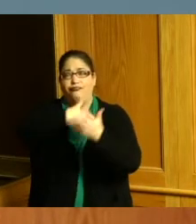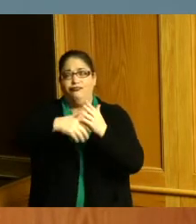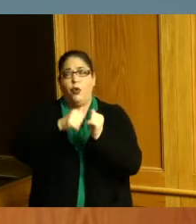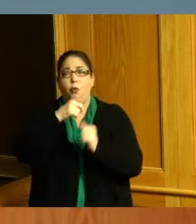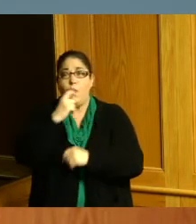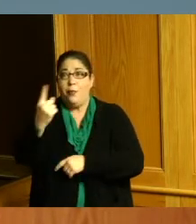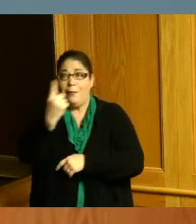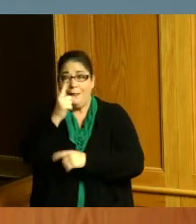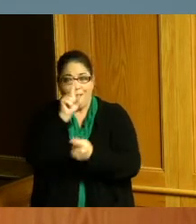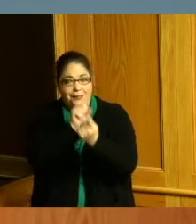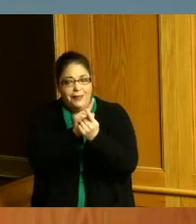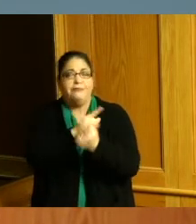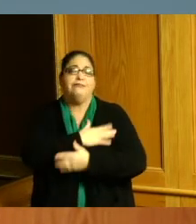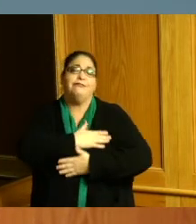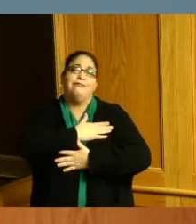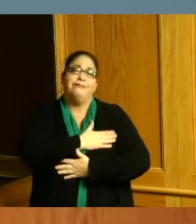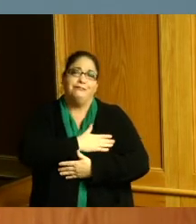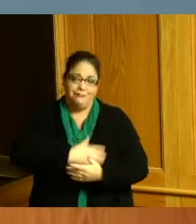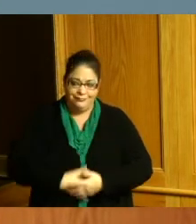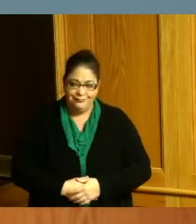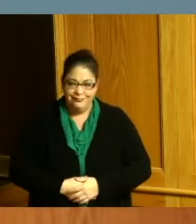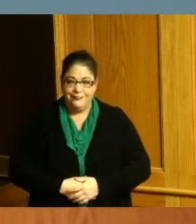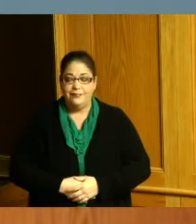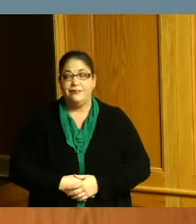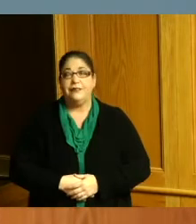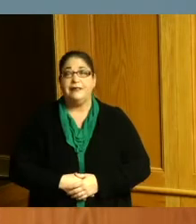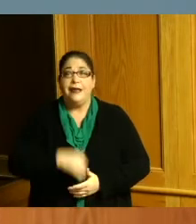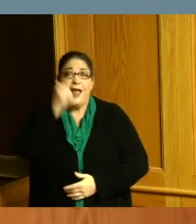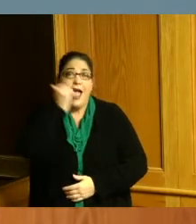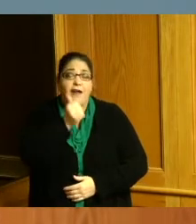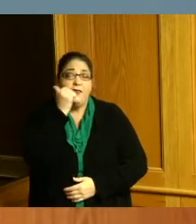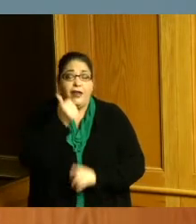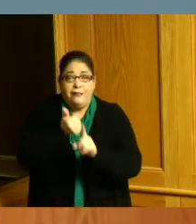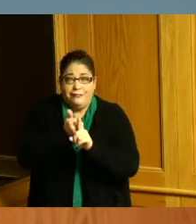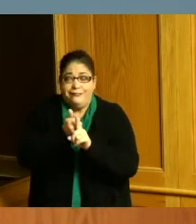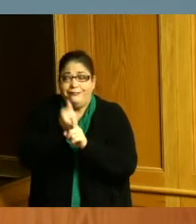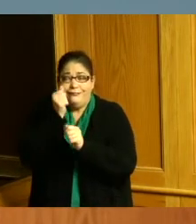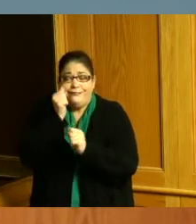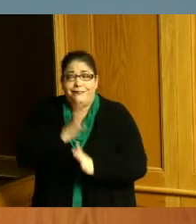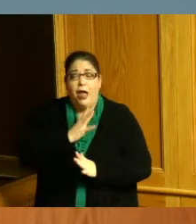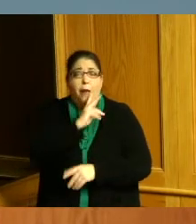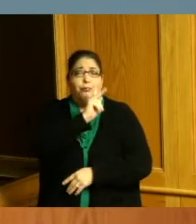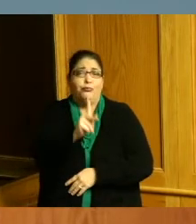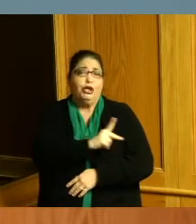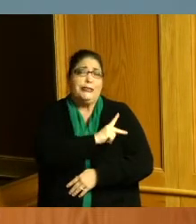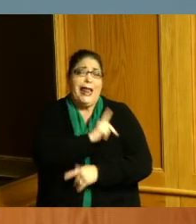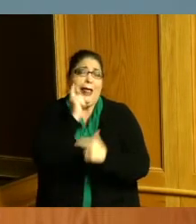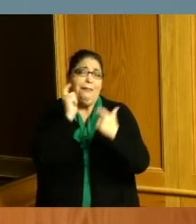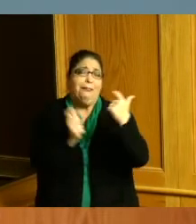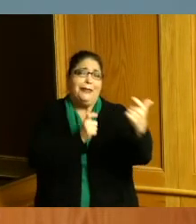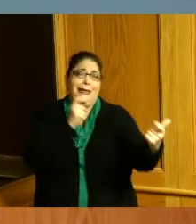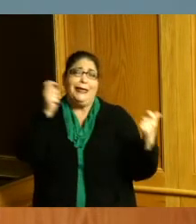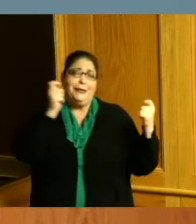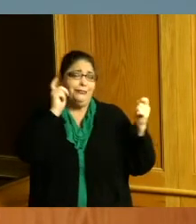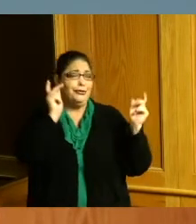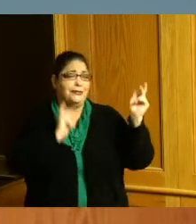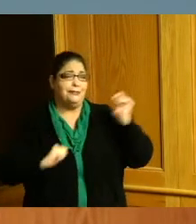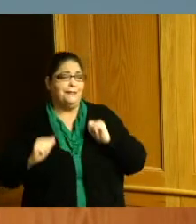the doors she graces us daily with her larger than life personality and the story experiences